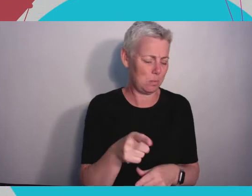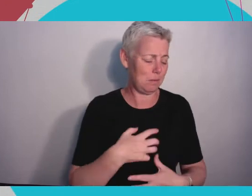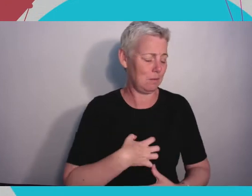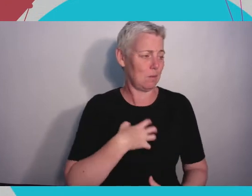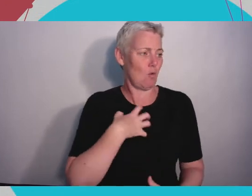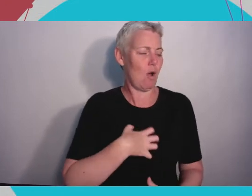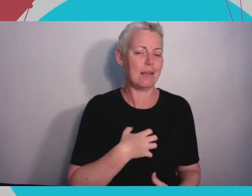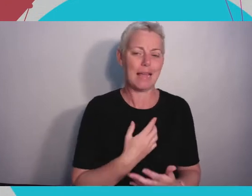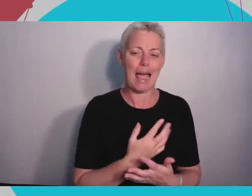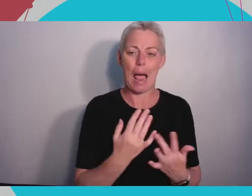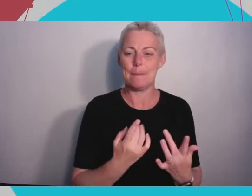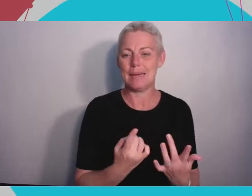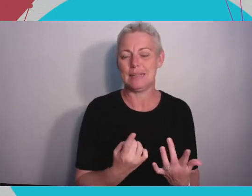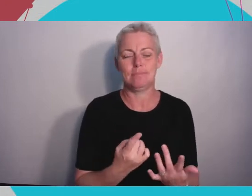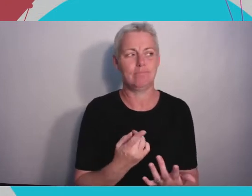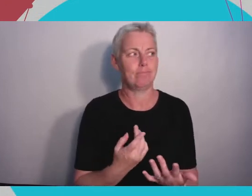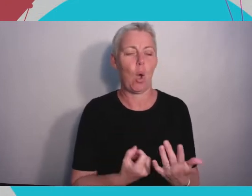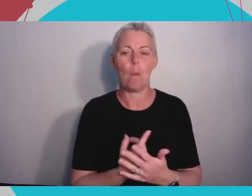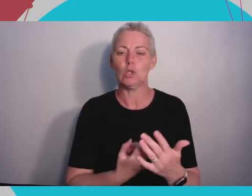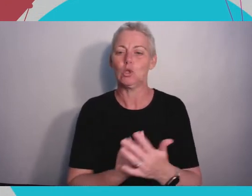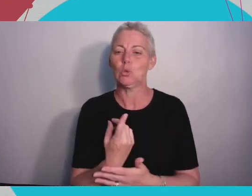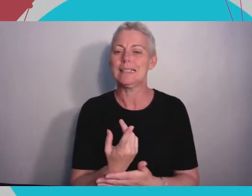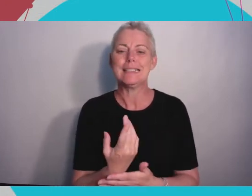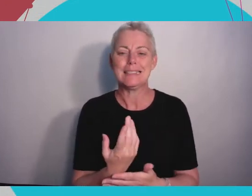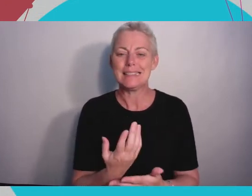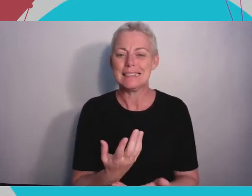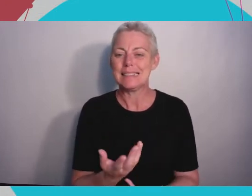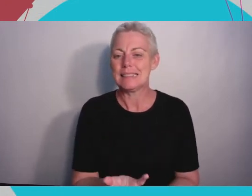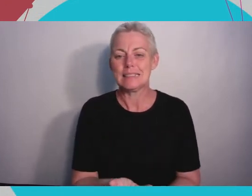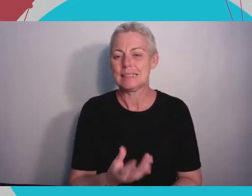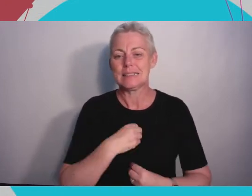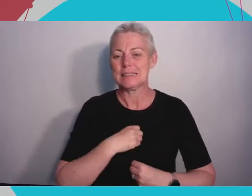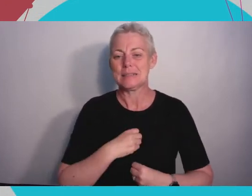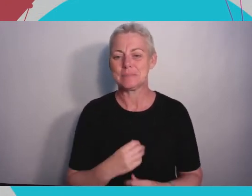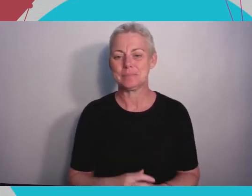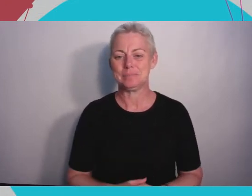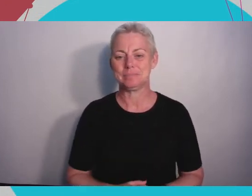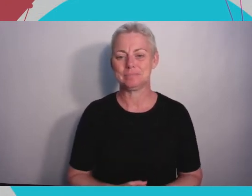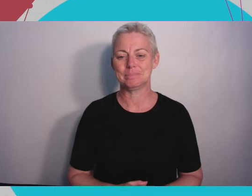do and finding people who have similar ideas to you and then whether that means you know